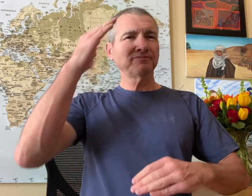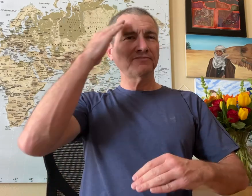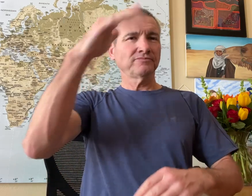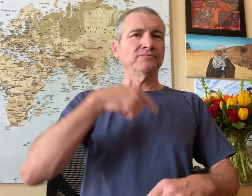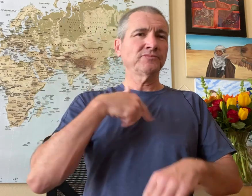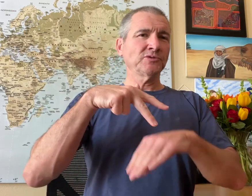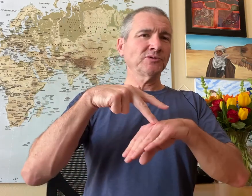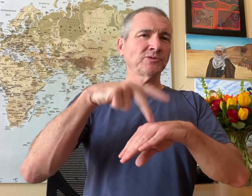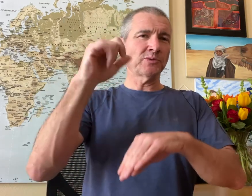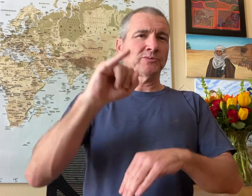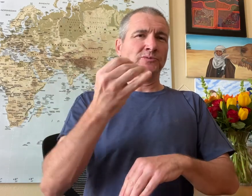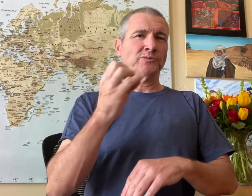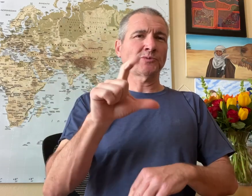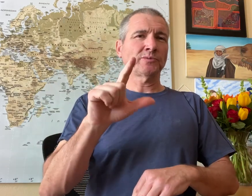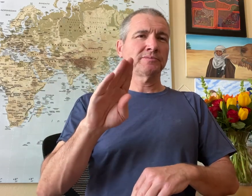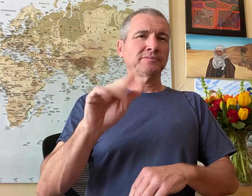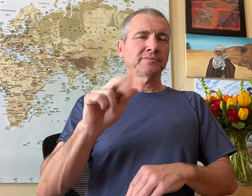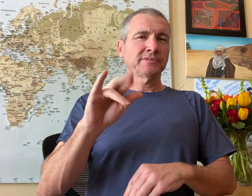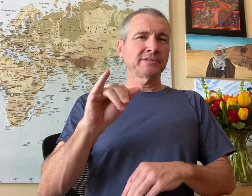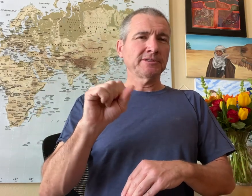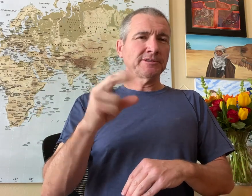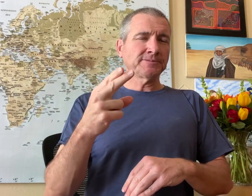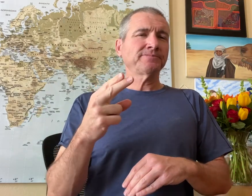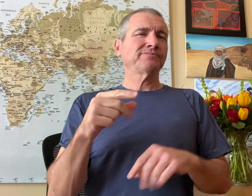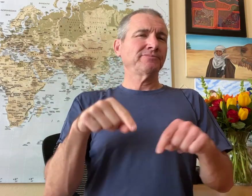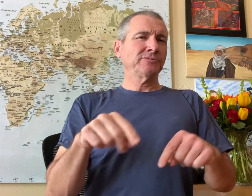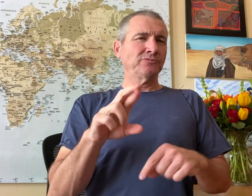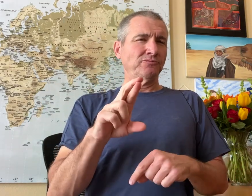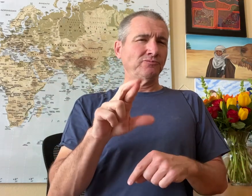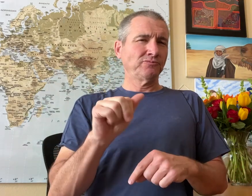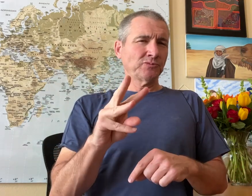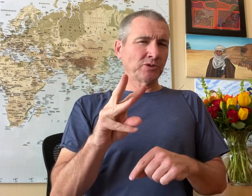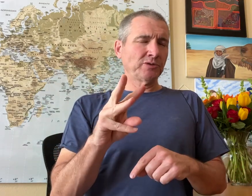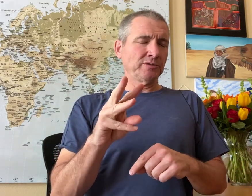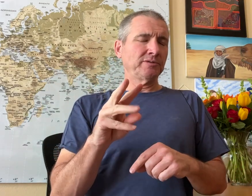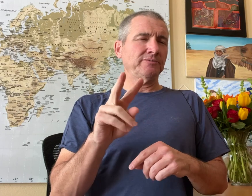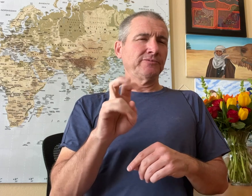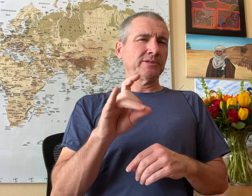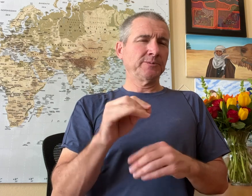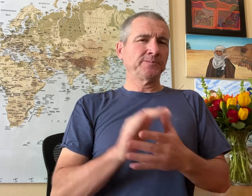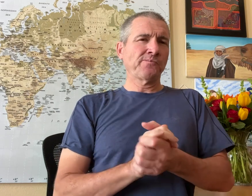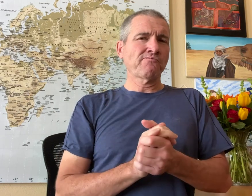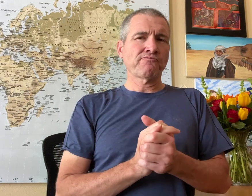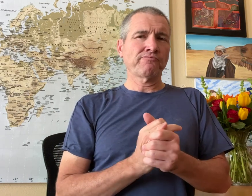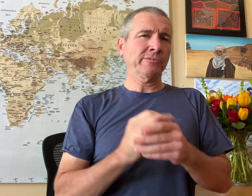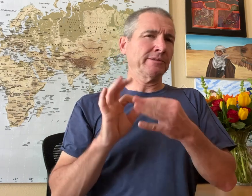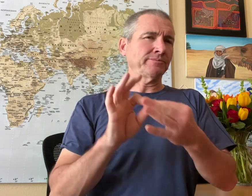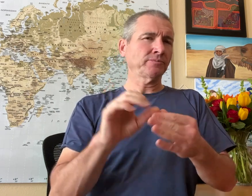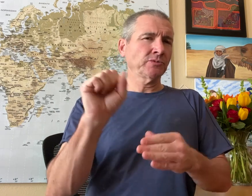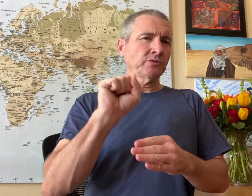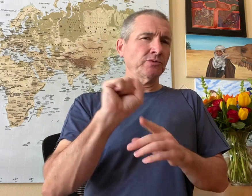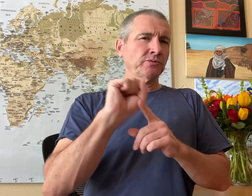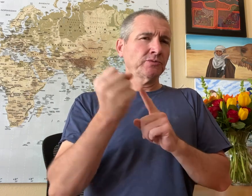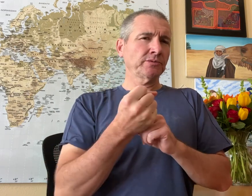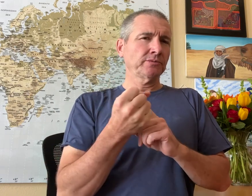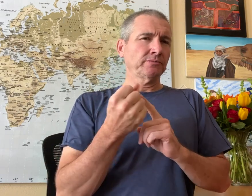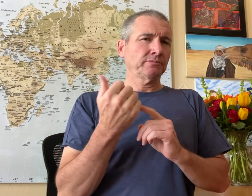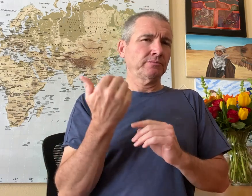Hi, I’m Joel Barish. This is a raw video in regards to the Sorenson situation